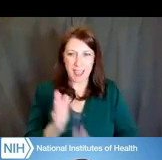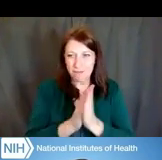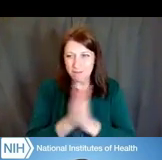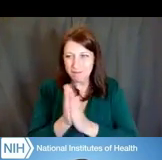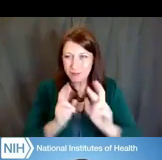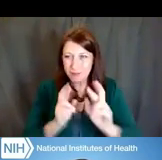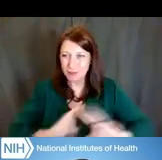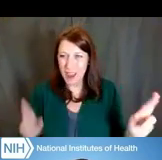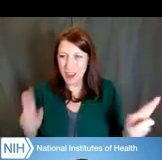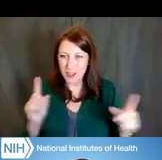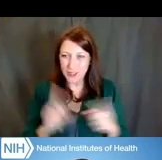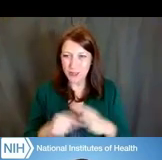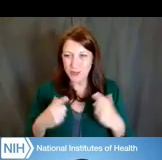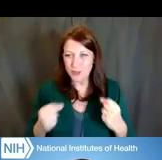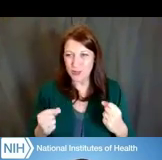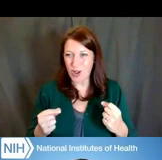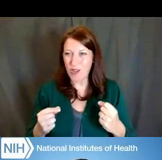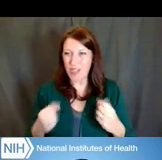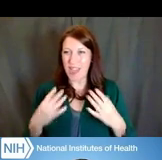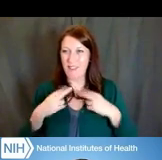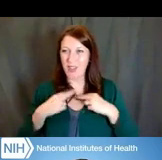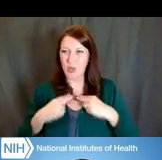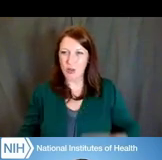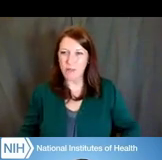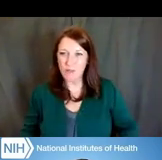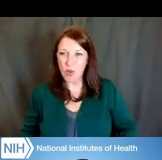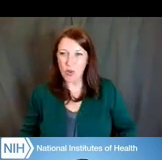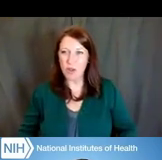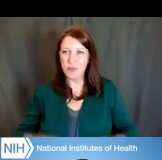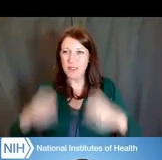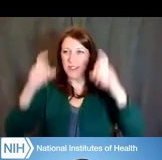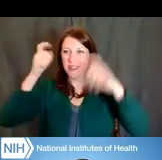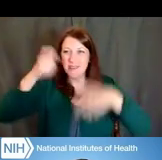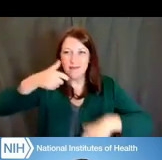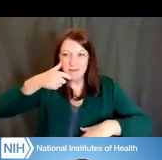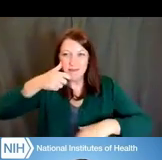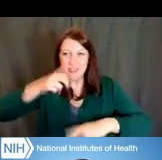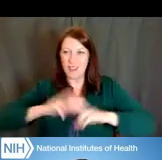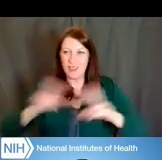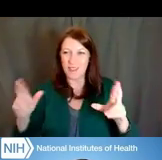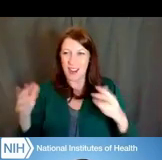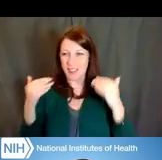They've got their uniforms together, their headpieces and a great presentation, so I hope that you all enjoy.